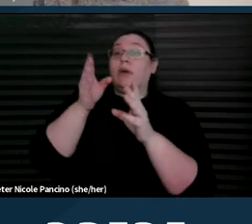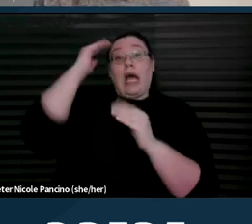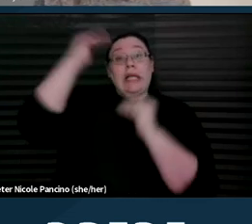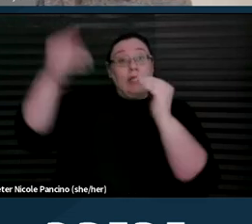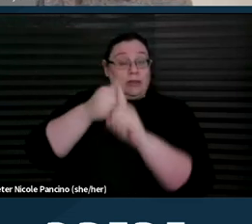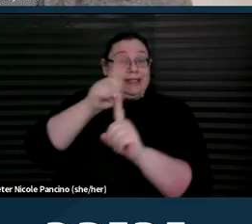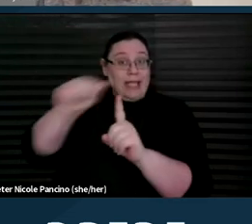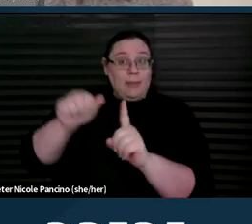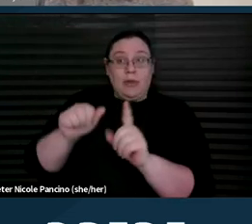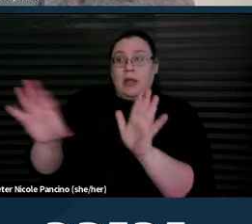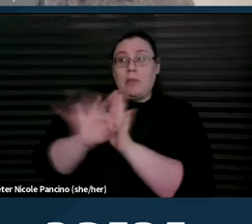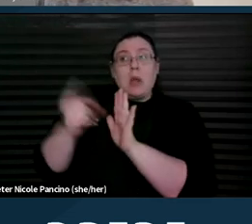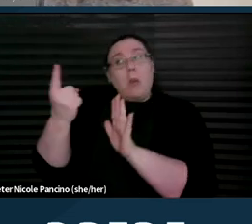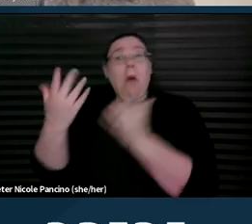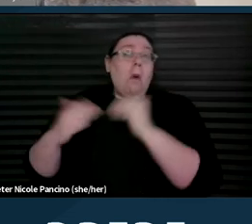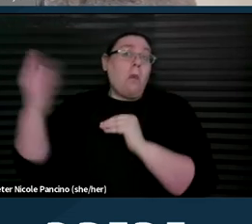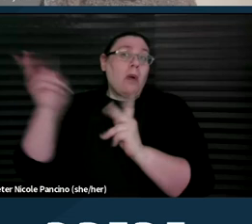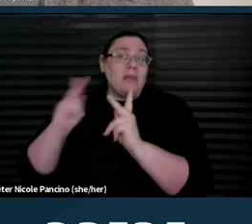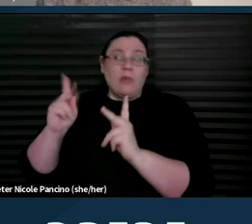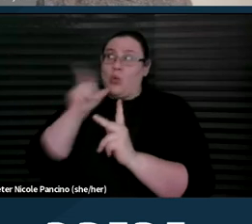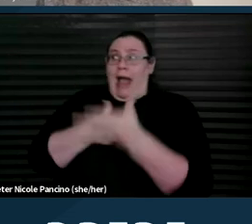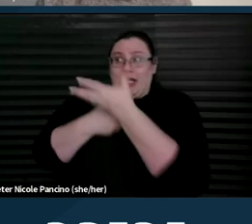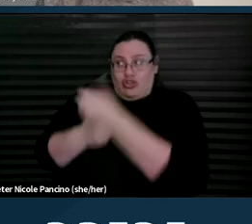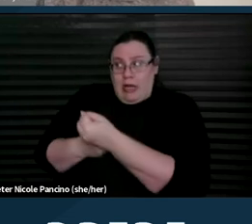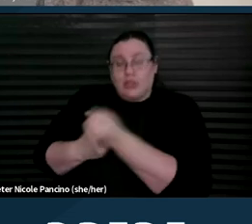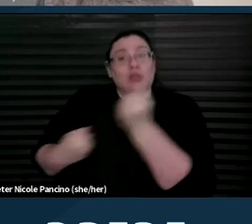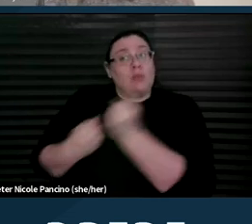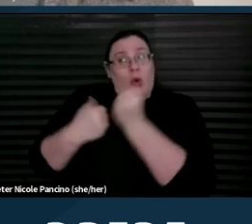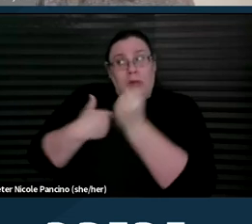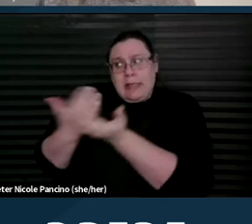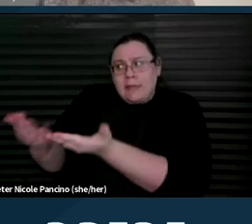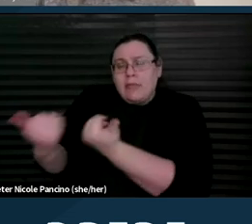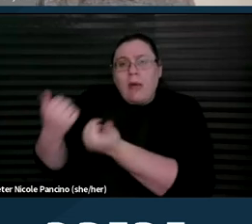or more people they trust as supporters to help them understand, communicate,